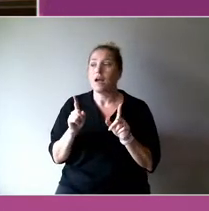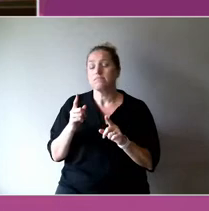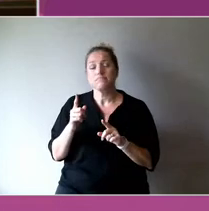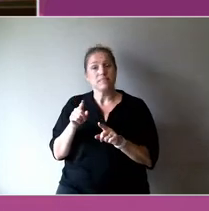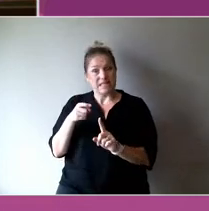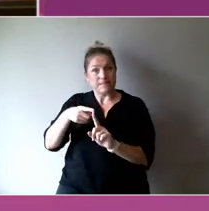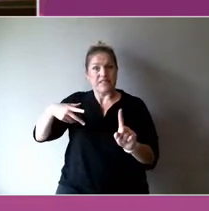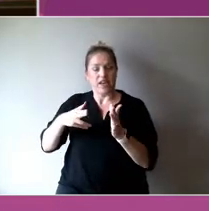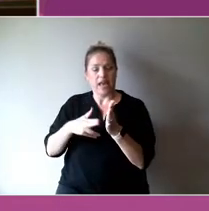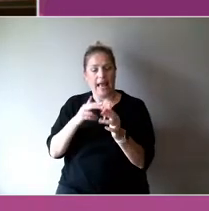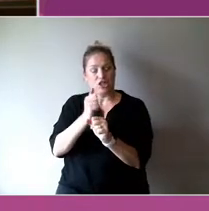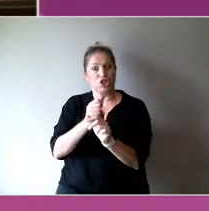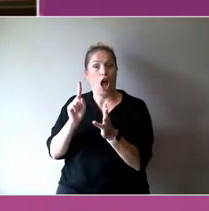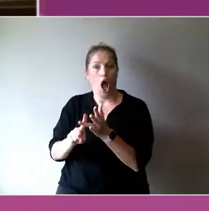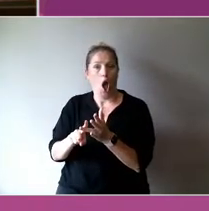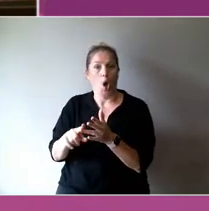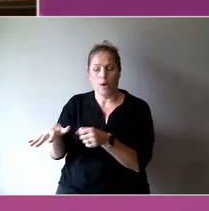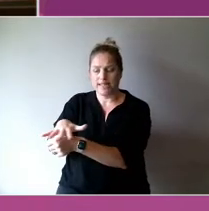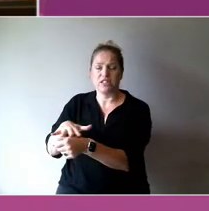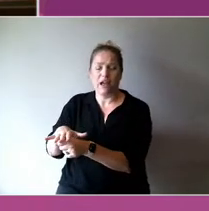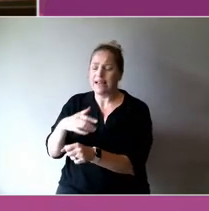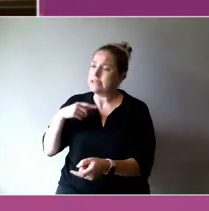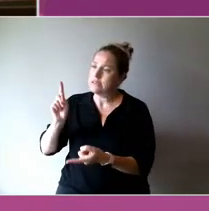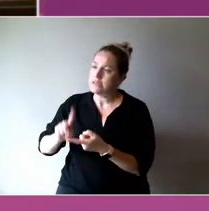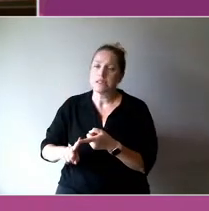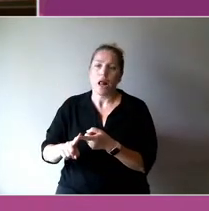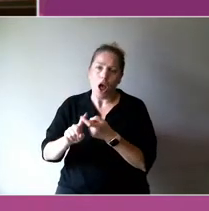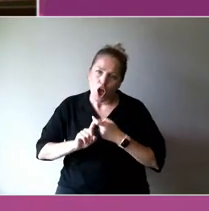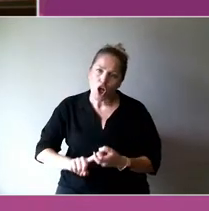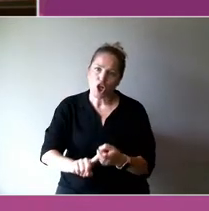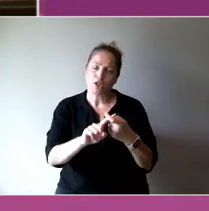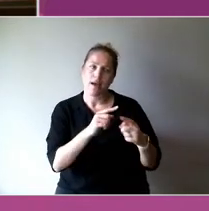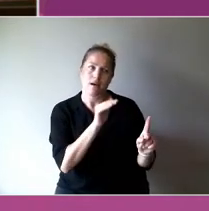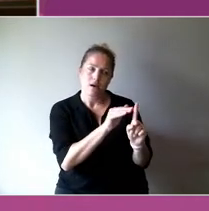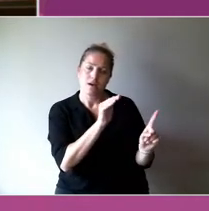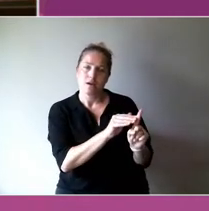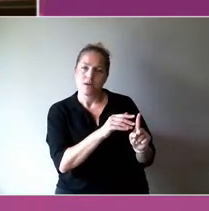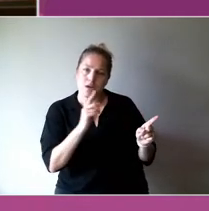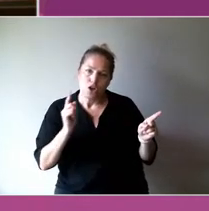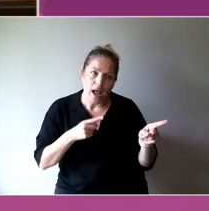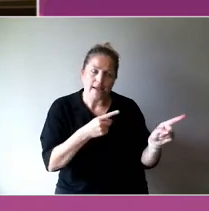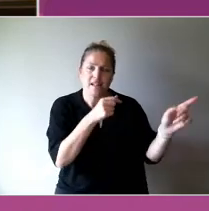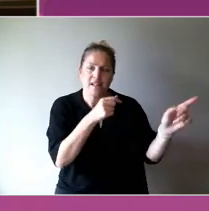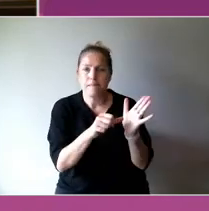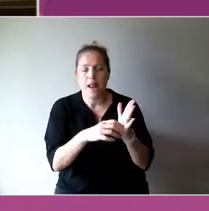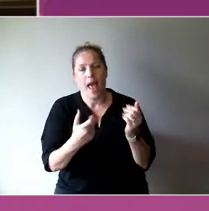It's subject to terms and conditions, so, you know, three years into a program and then